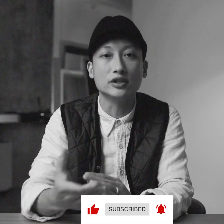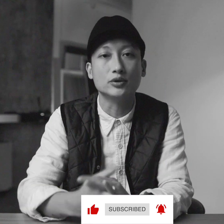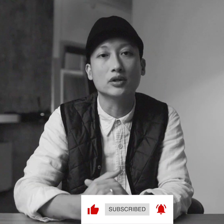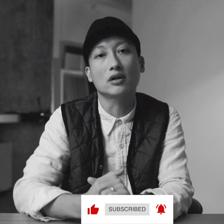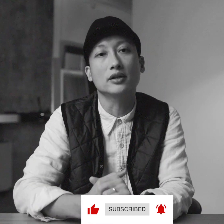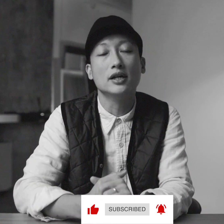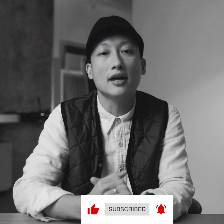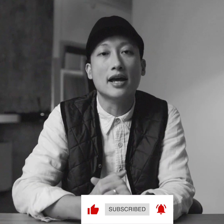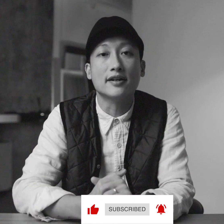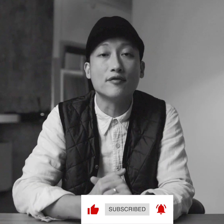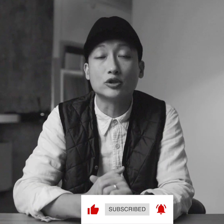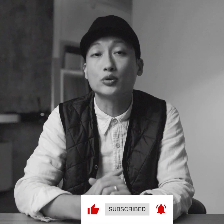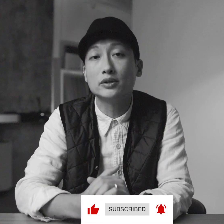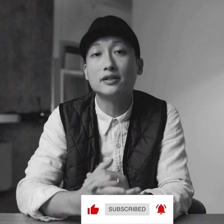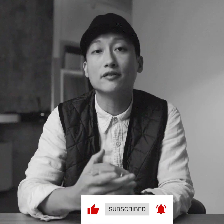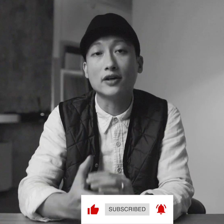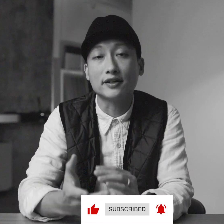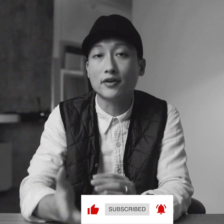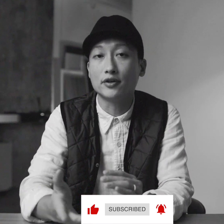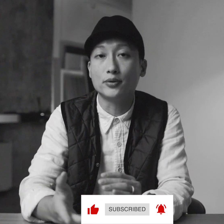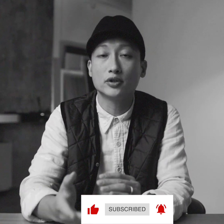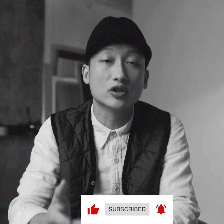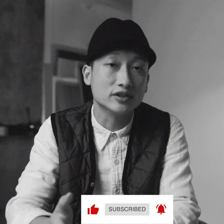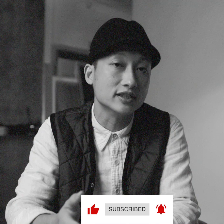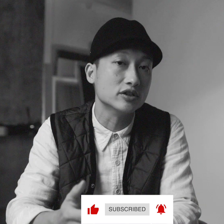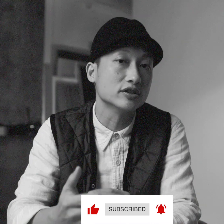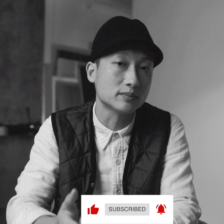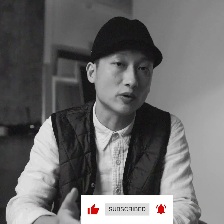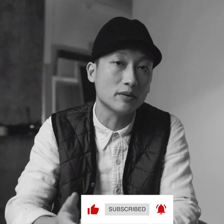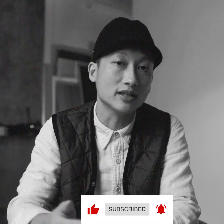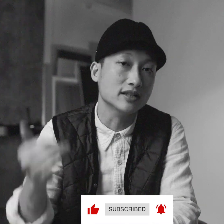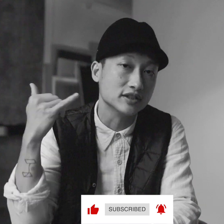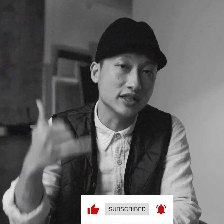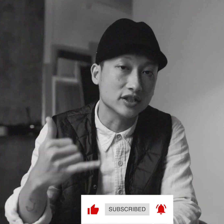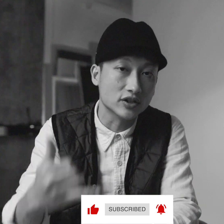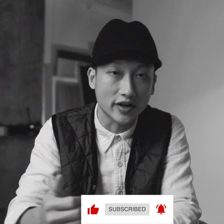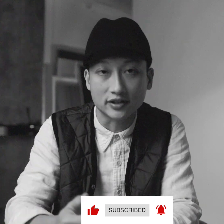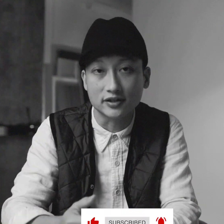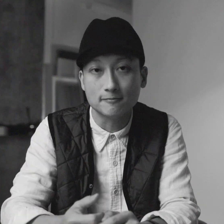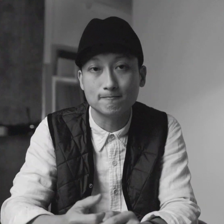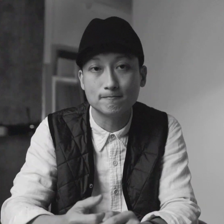really do a lot and if you're truly finding value consider subscribing and stay connected